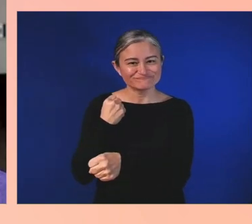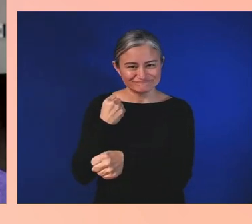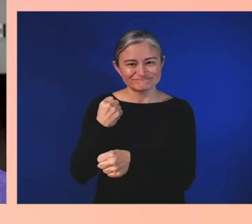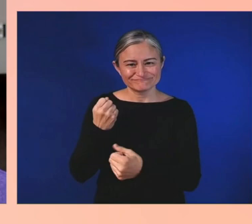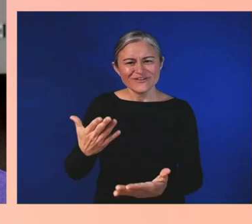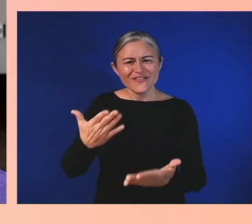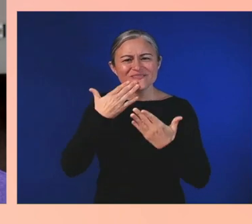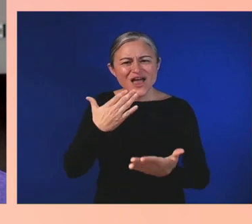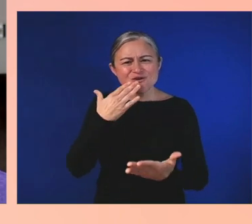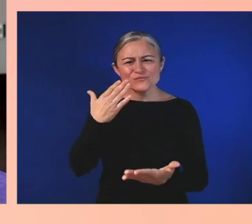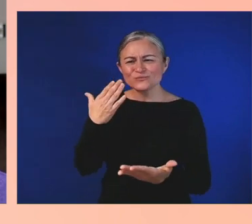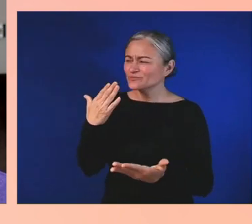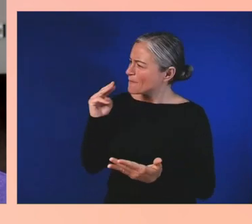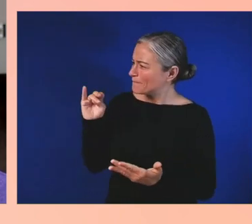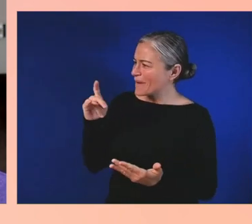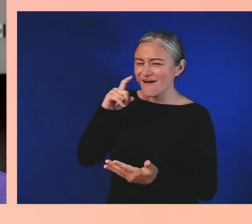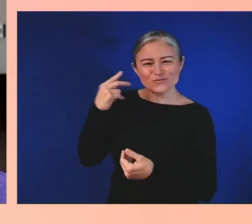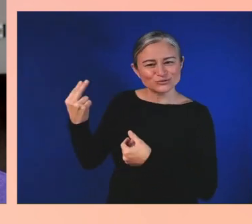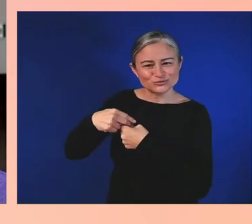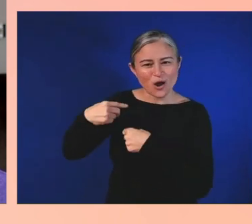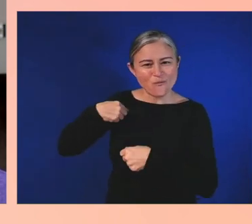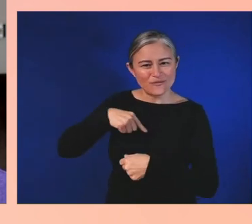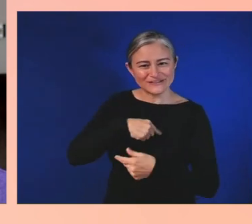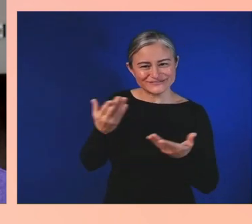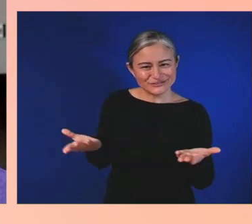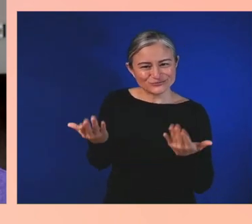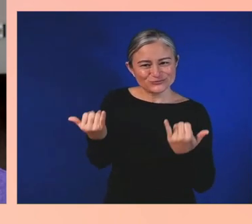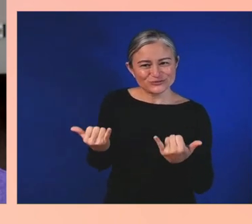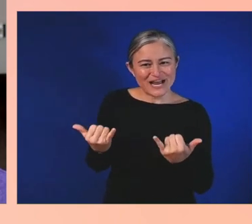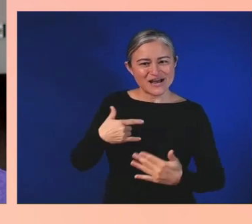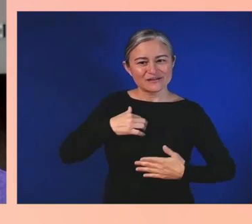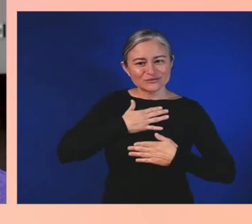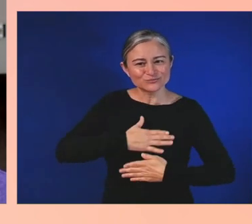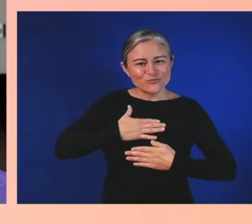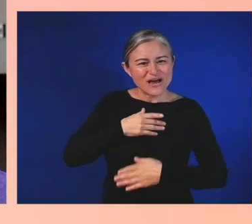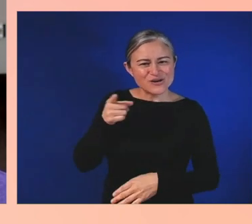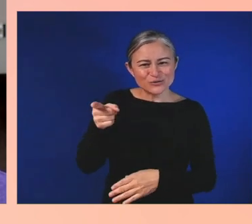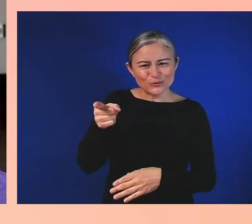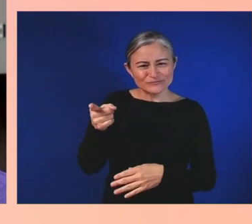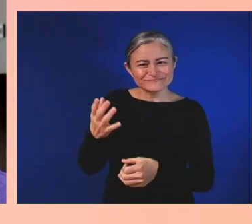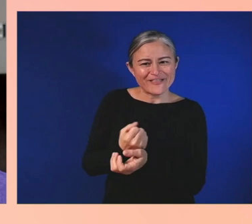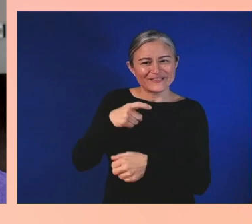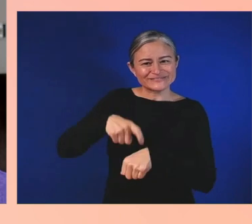the time to share your journey with us and for being such an active and passionate participant